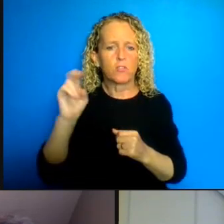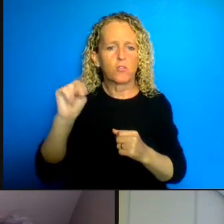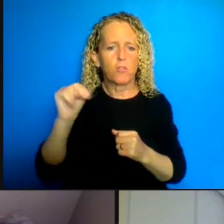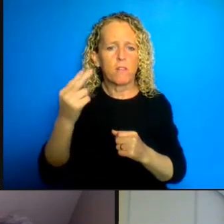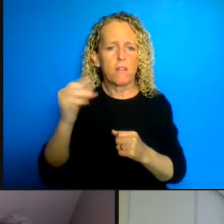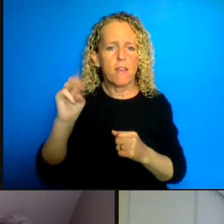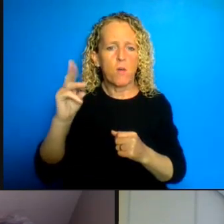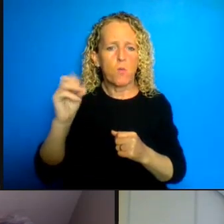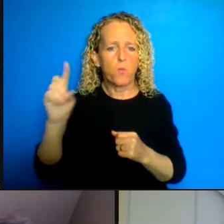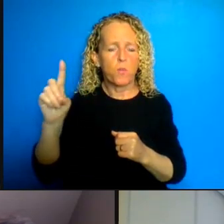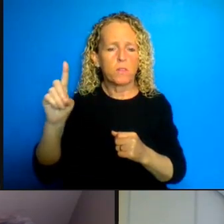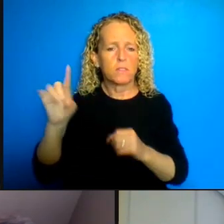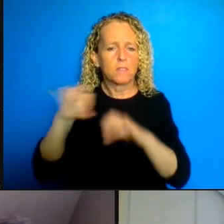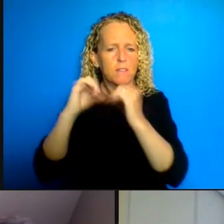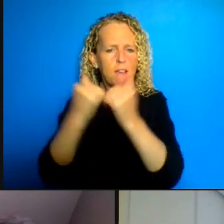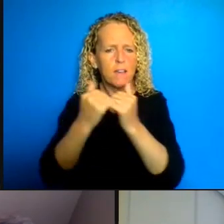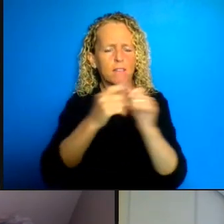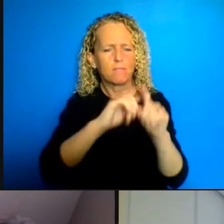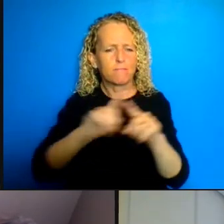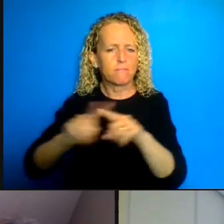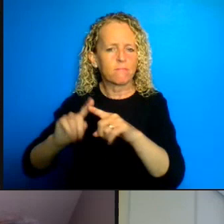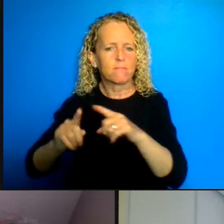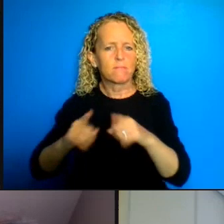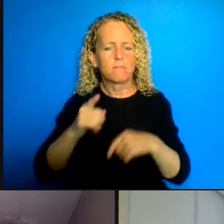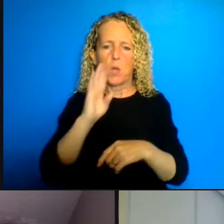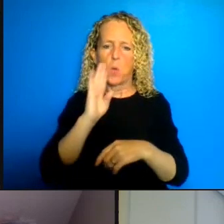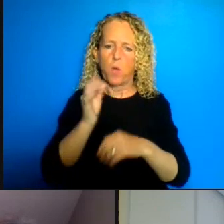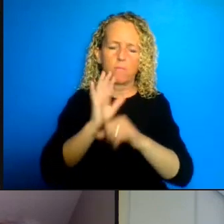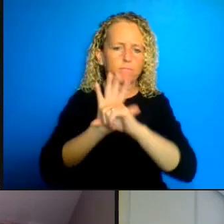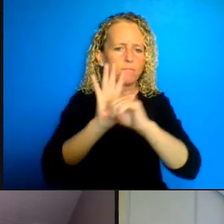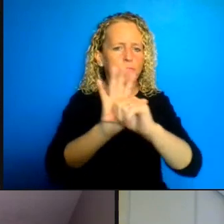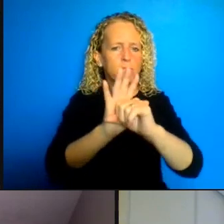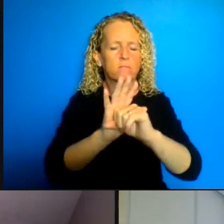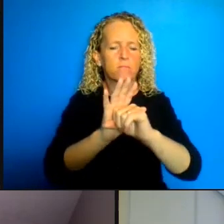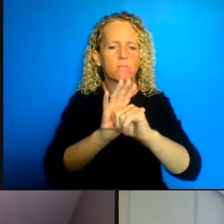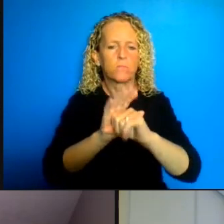of systemic advocacy that is being done and a lot of groundwork to determine